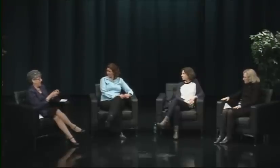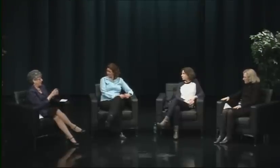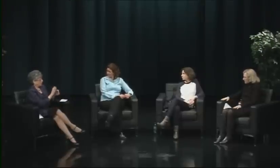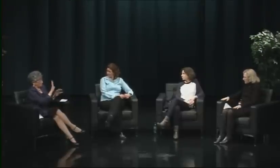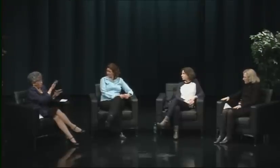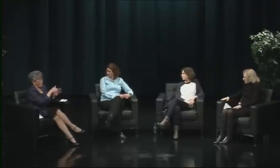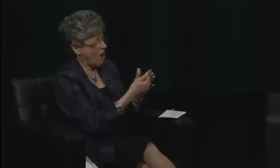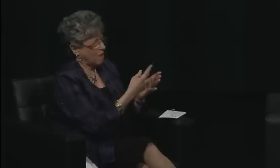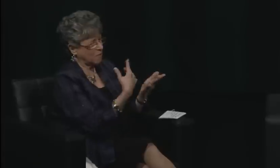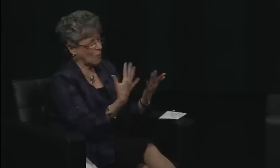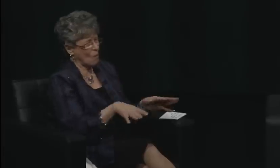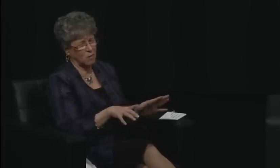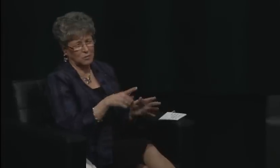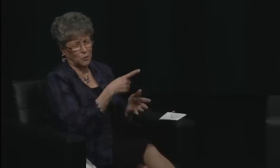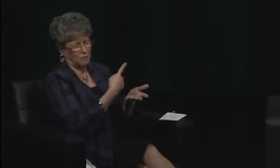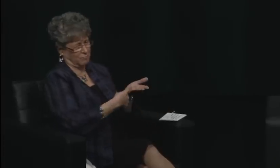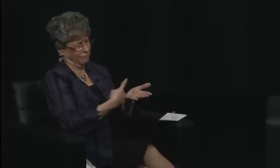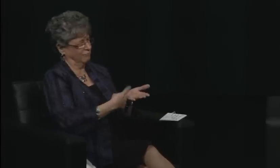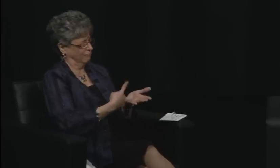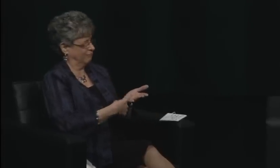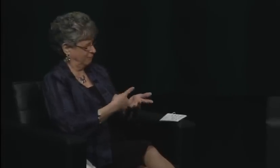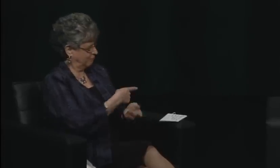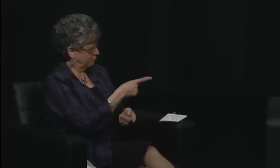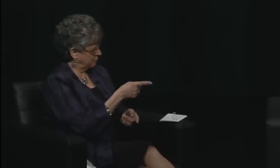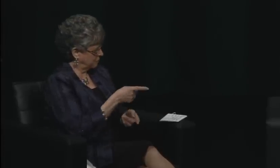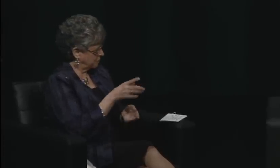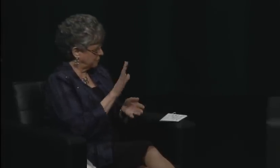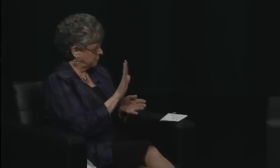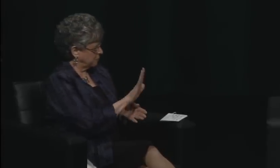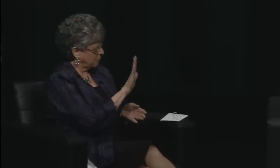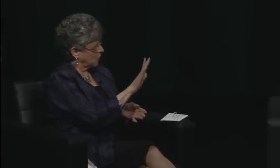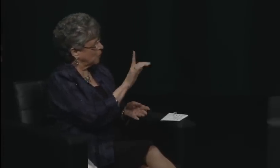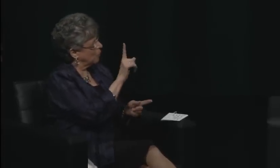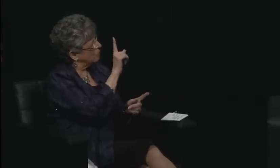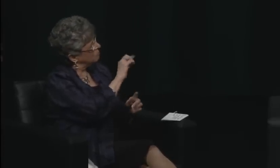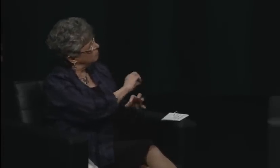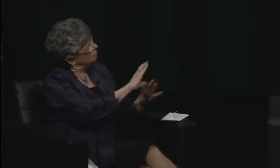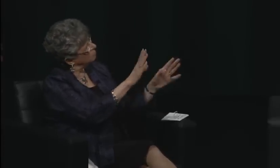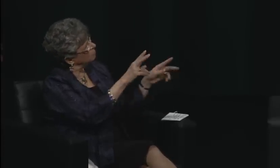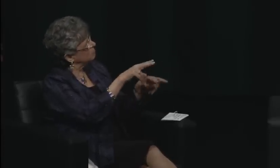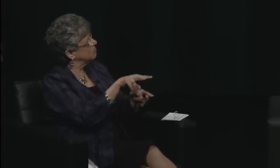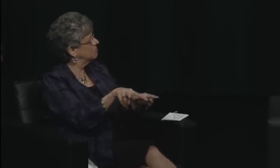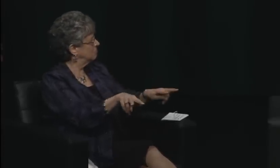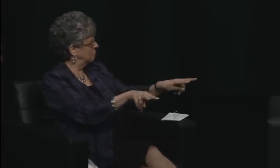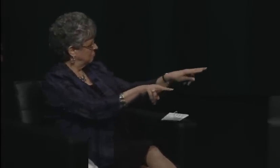You know that banner, "We still have a dream,"